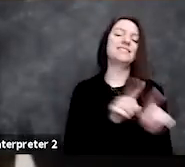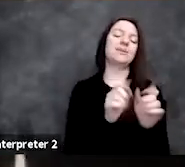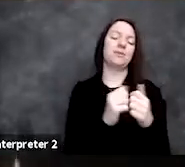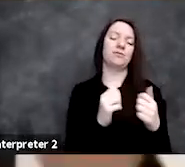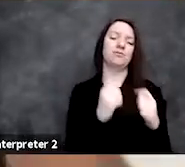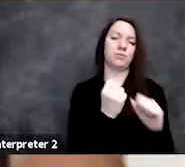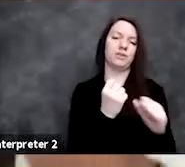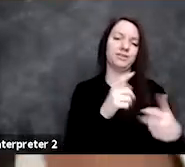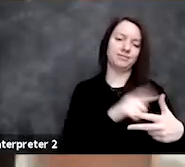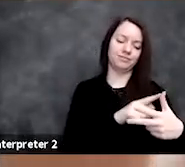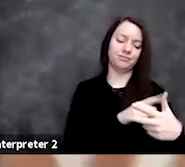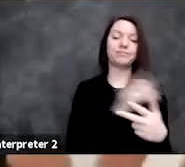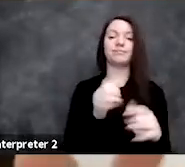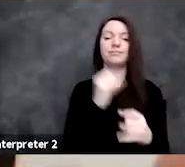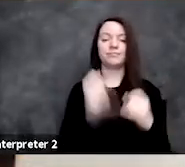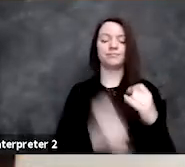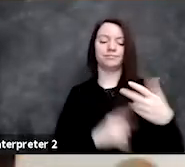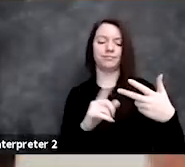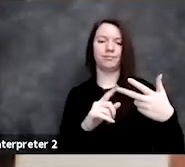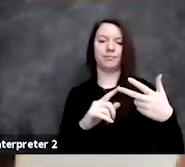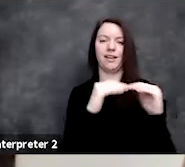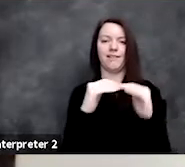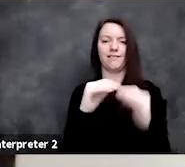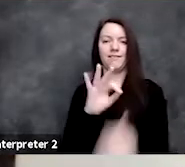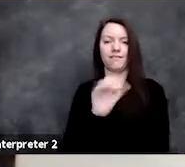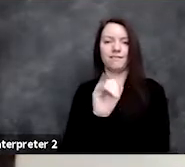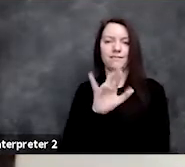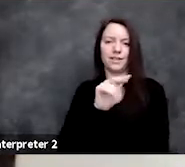And finally, for fairness, trying to understand